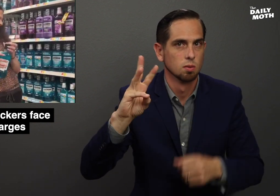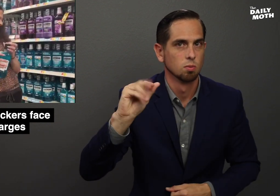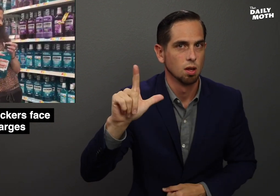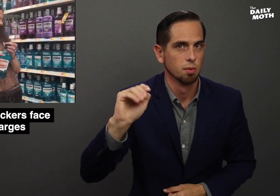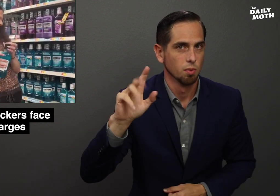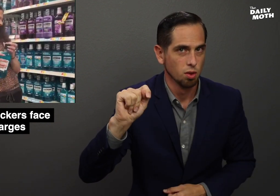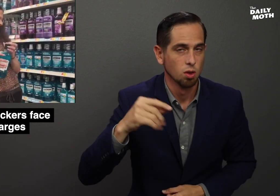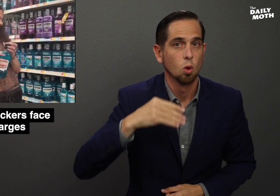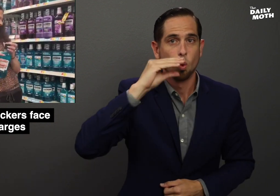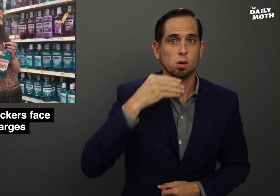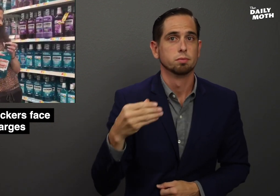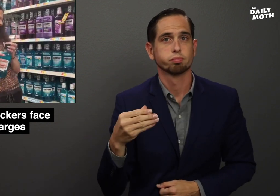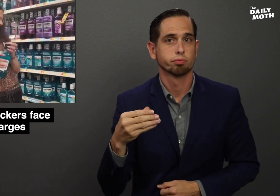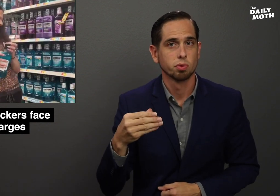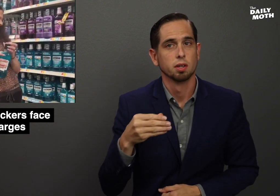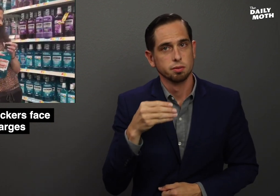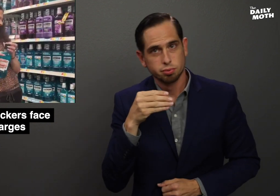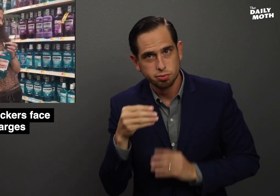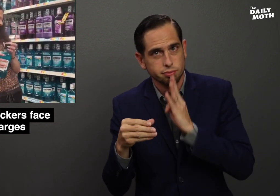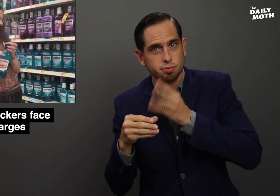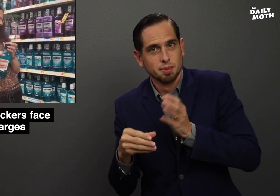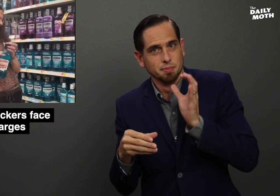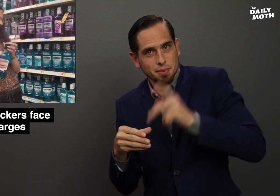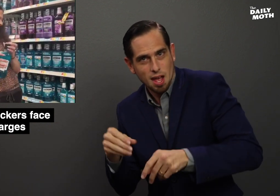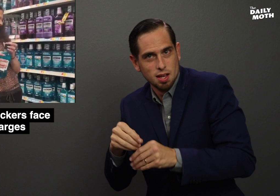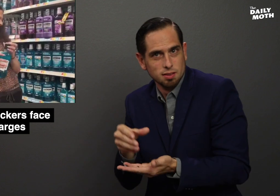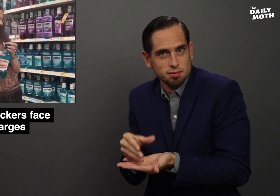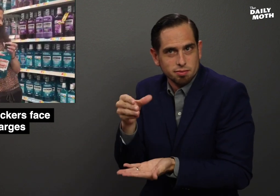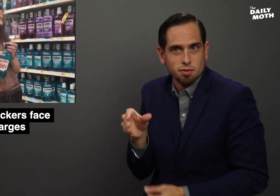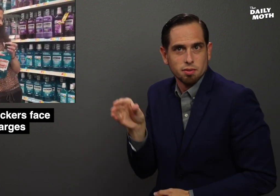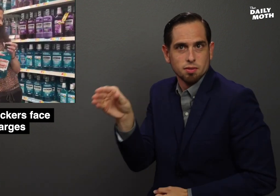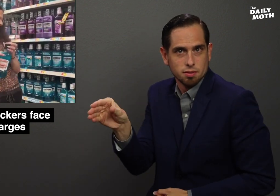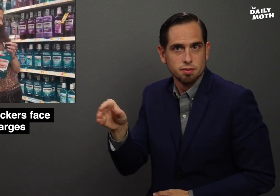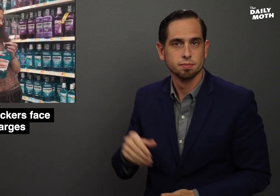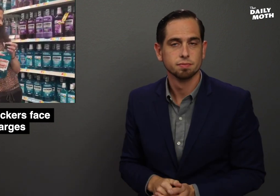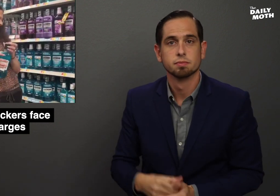in a Walmart, gargling, and spitting it back into the container.